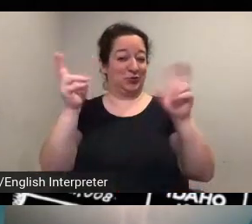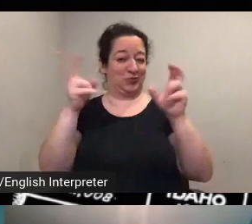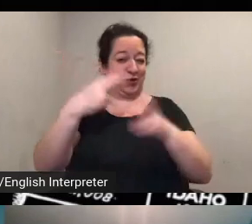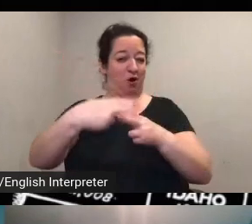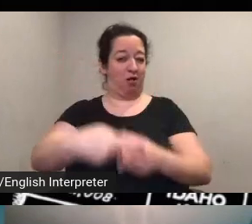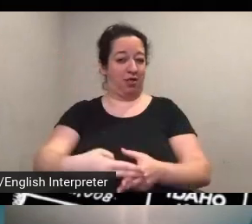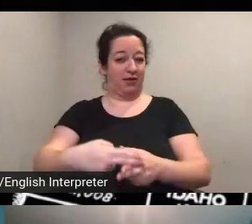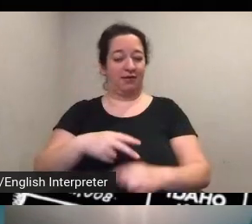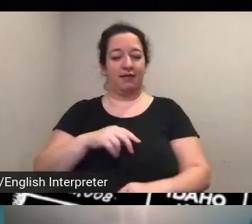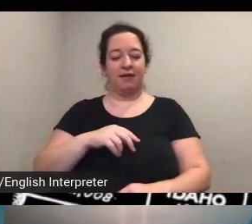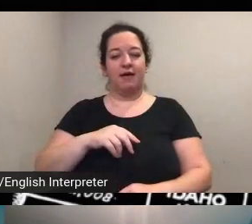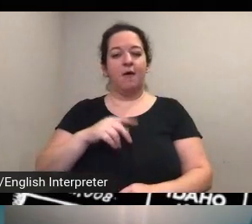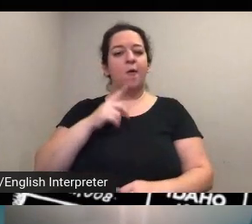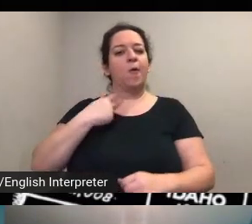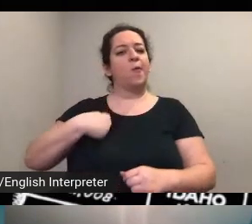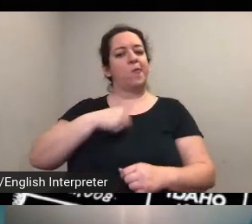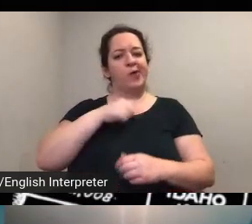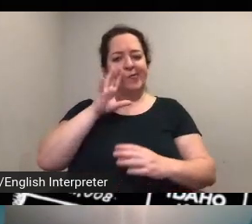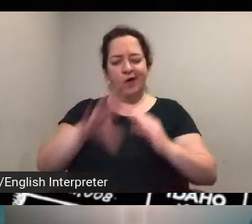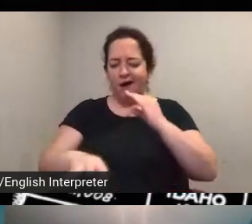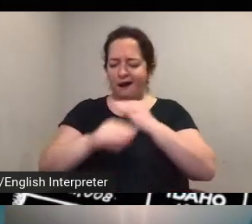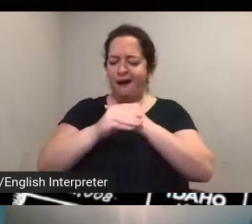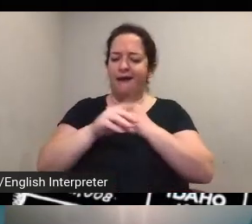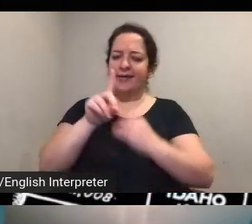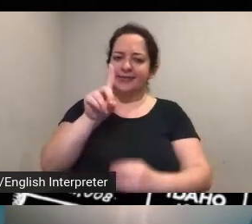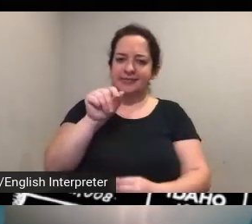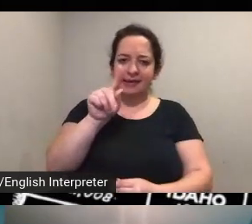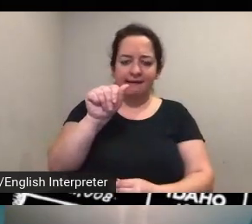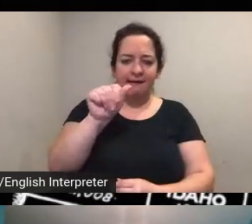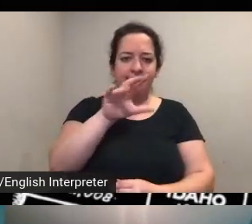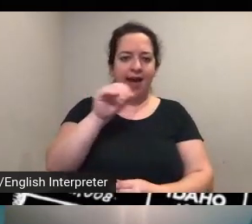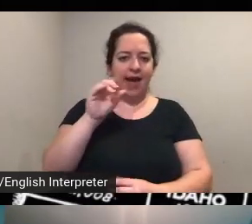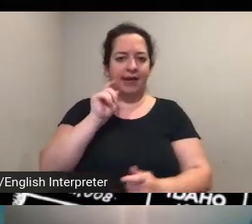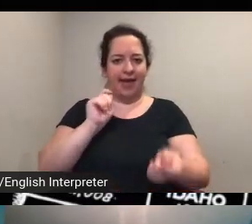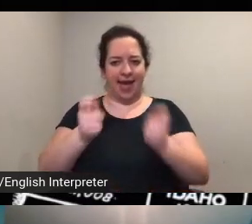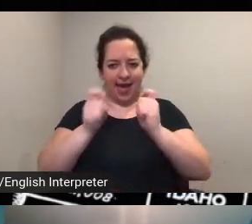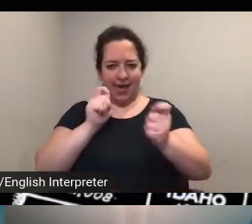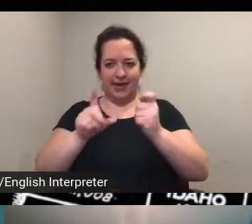adding data and then editing the data that we've already put up